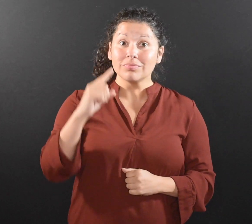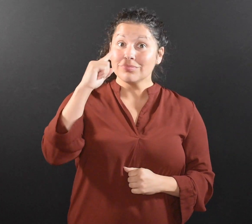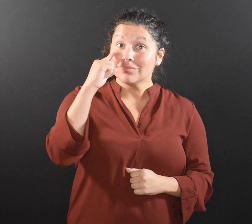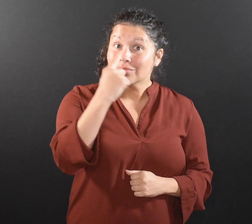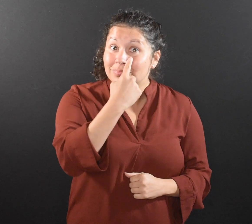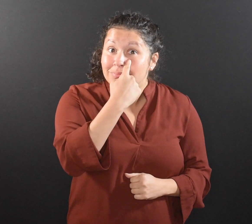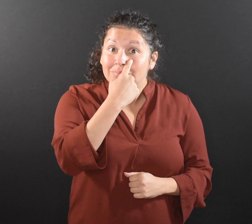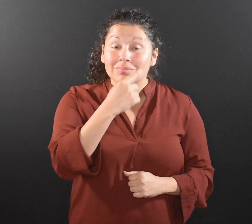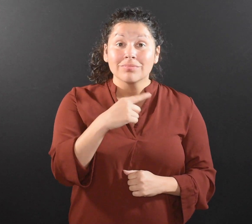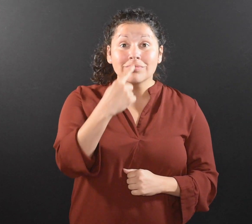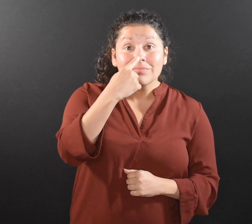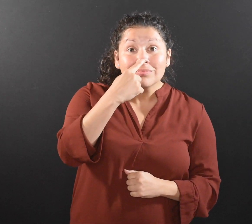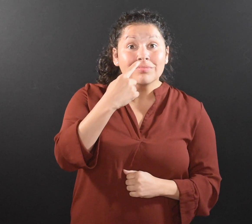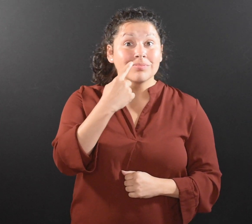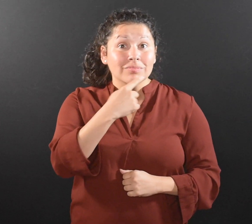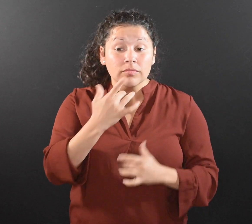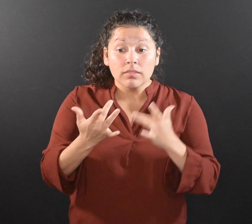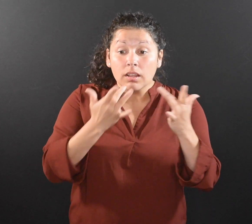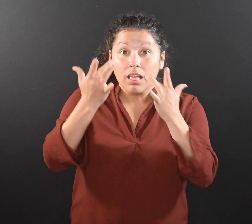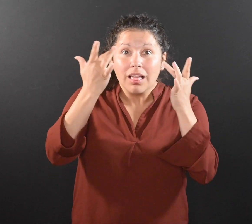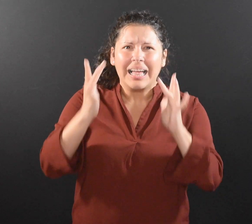Avoid touching your eyes, nose, and mouth.